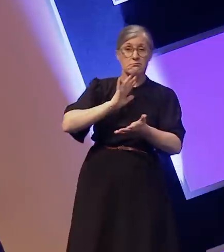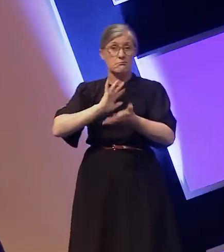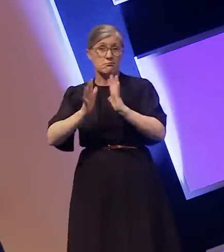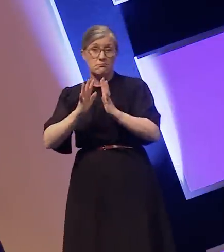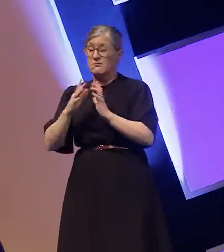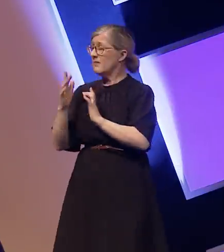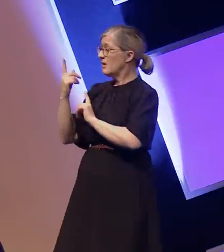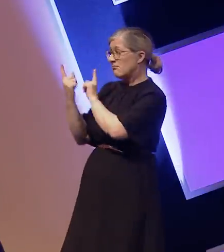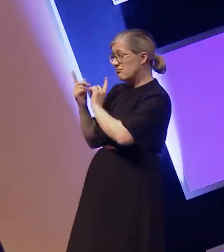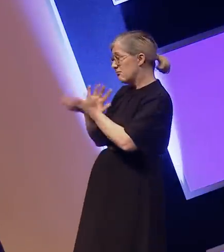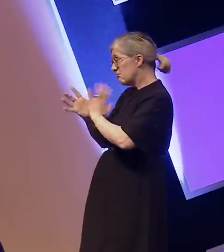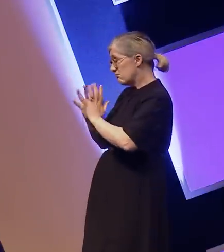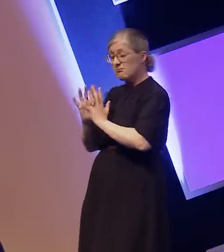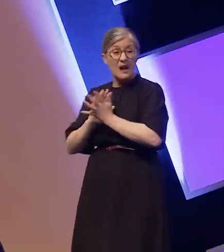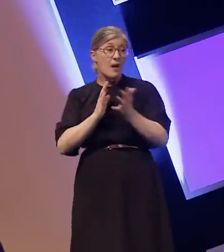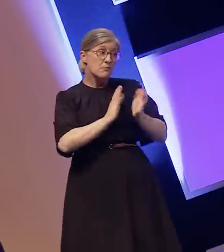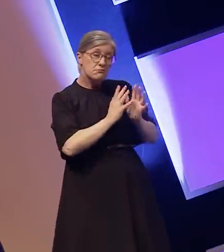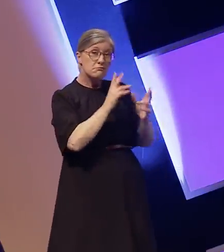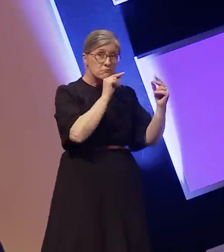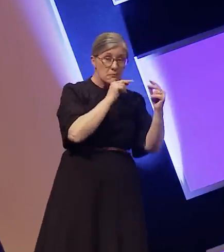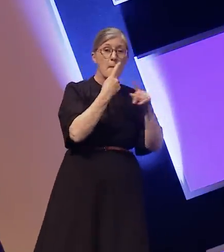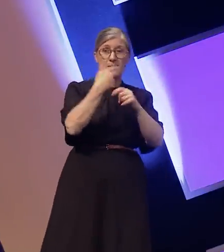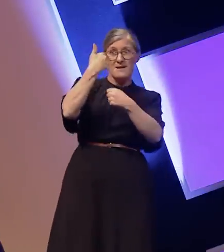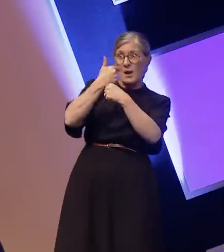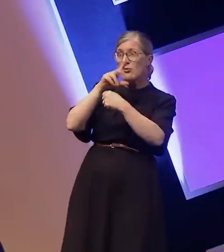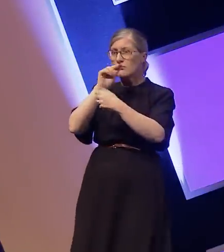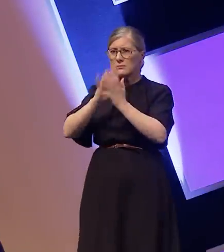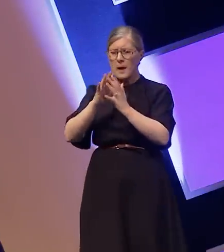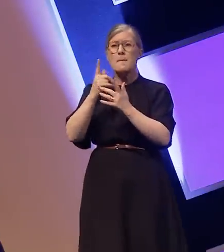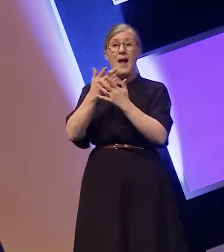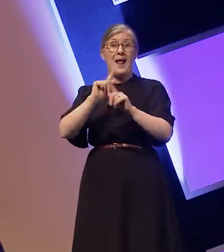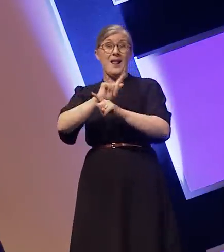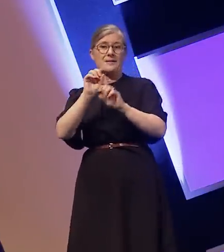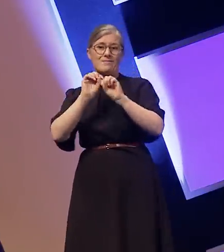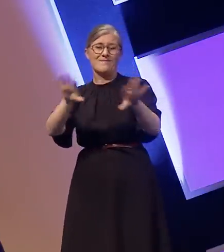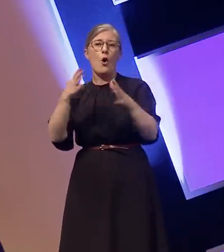and the cameras. But when the programme was put on demand the deaf community have to wait for the